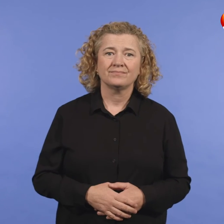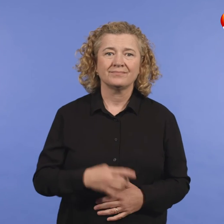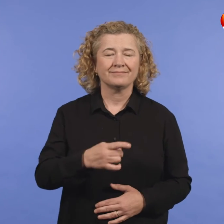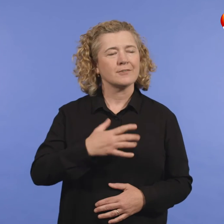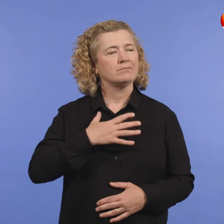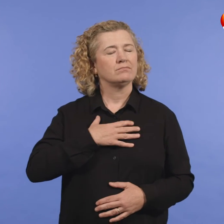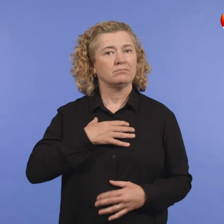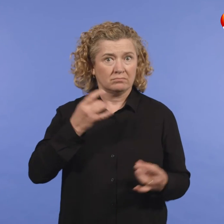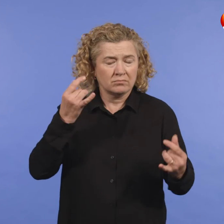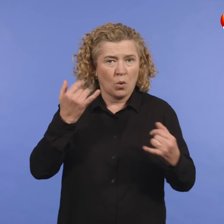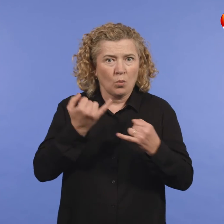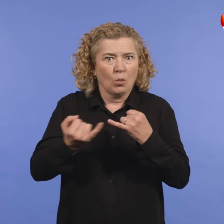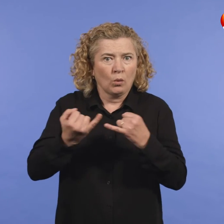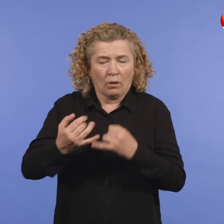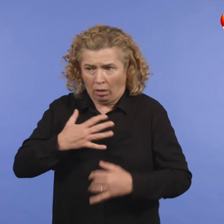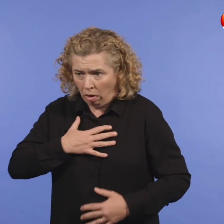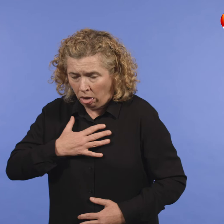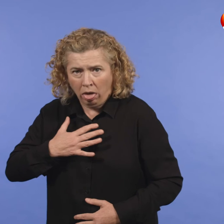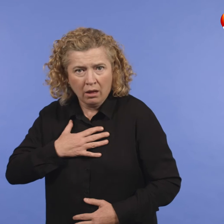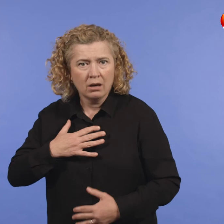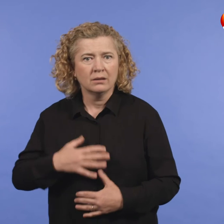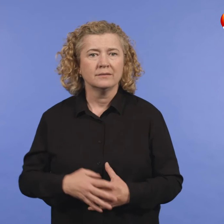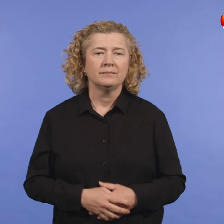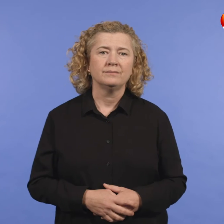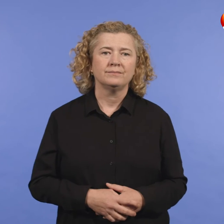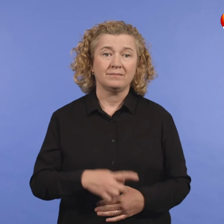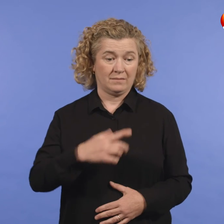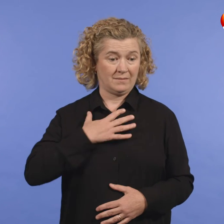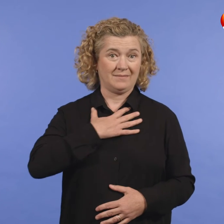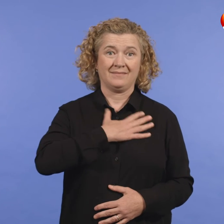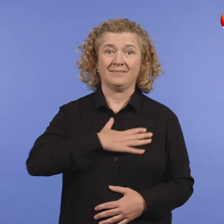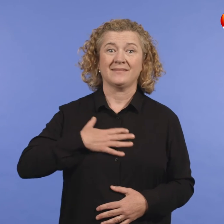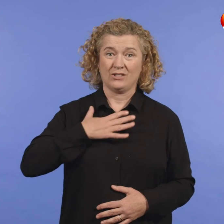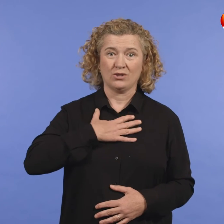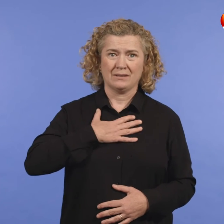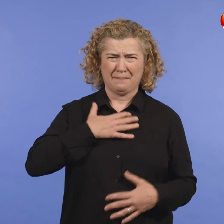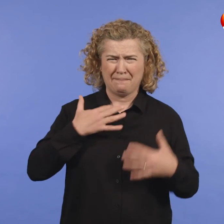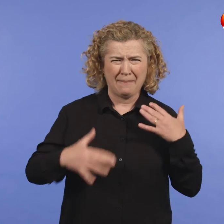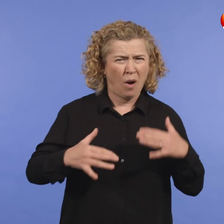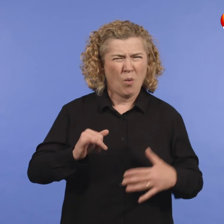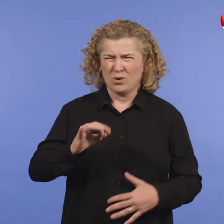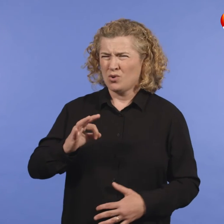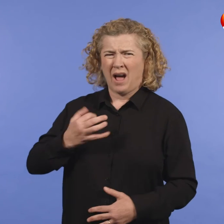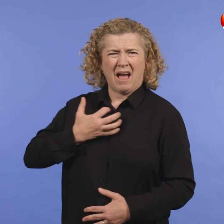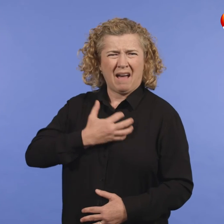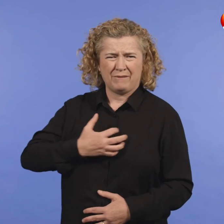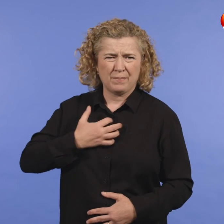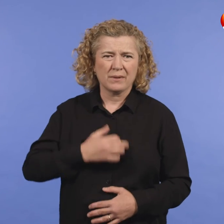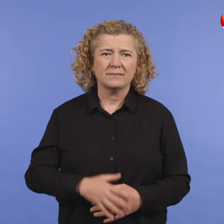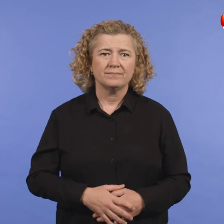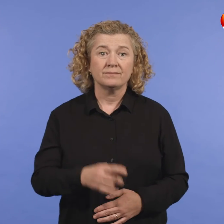breathing gets worse very suddenly - chest pain or discomfort that is severe or constant